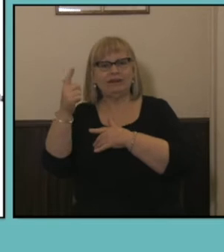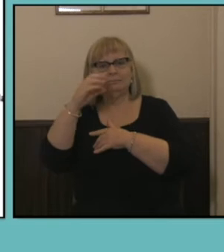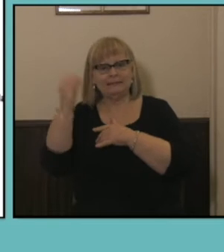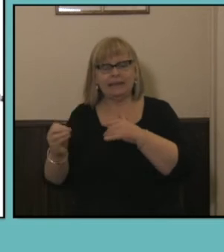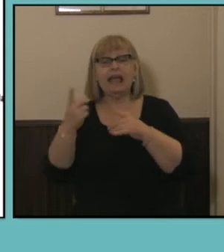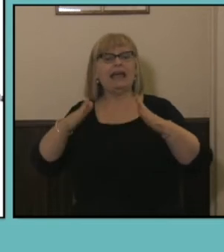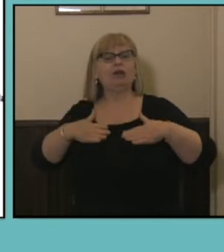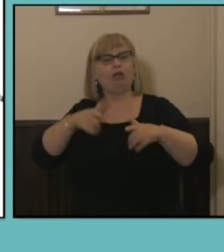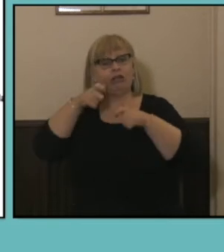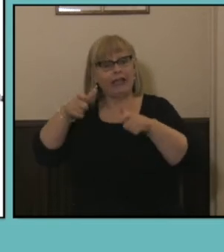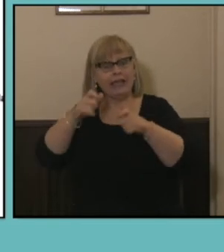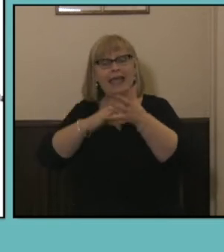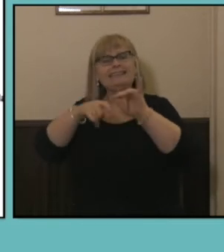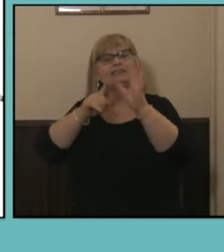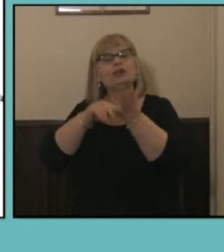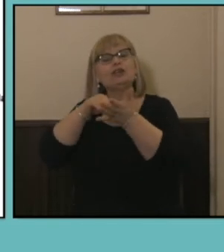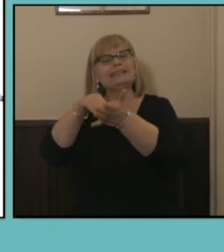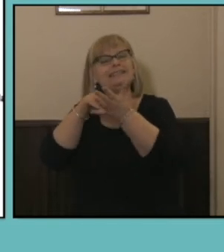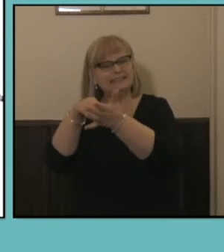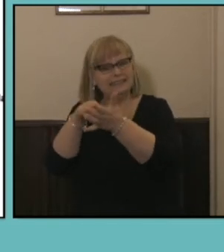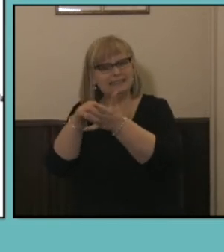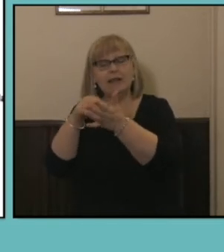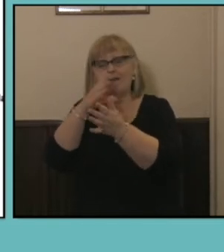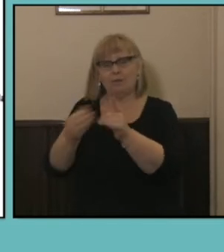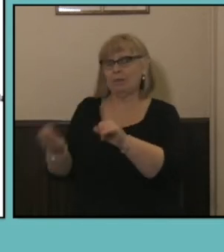Care and Social Assistance which you remember from our previous slide 45